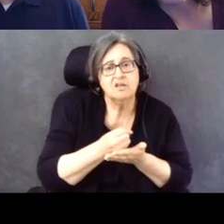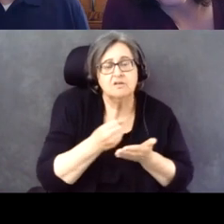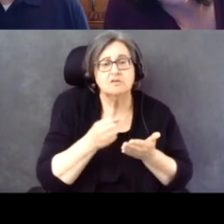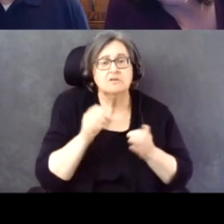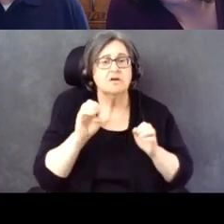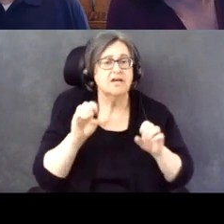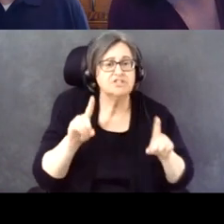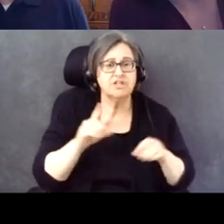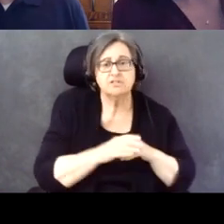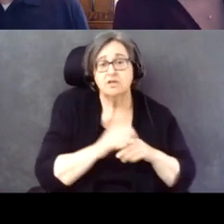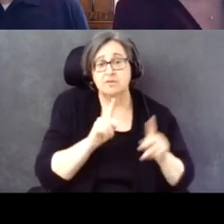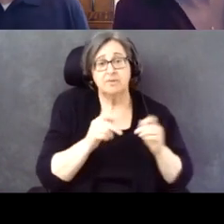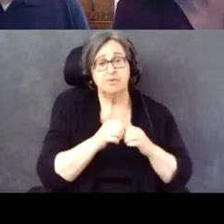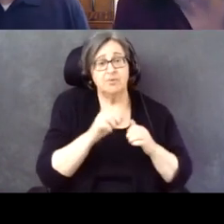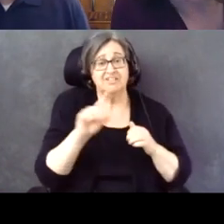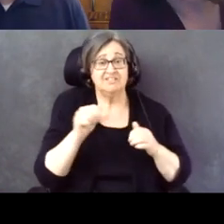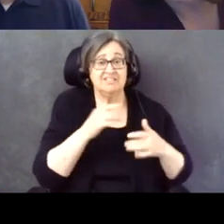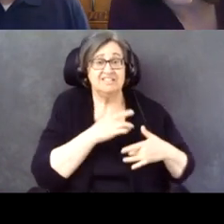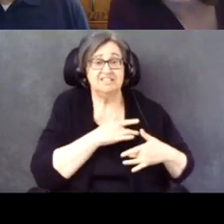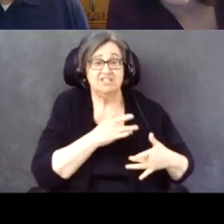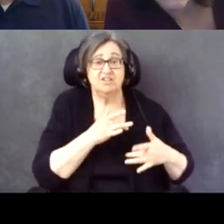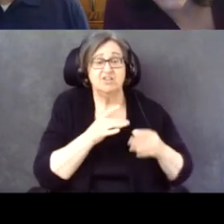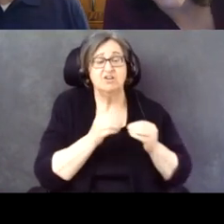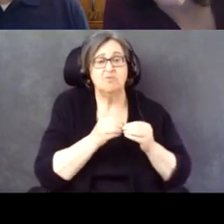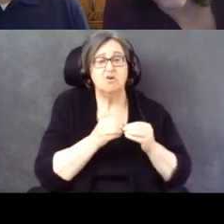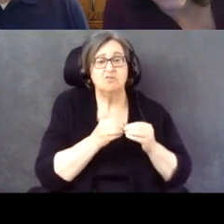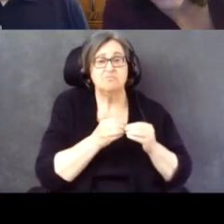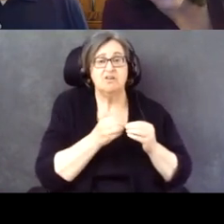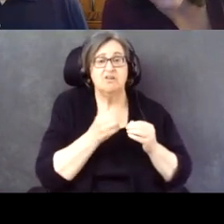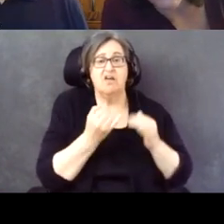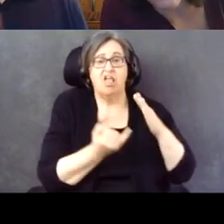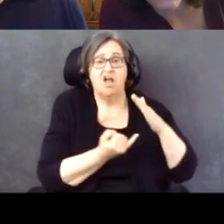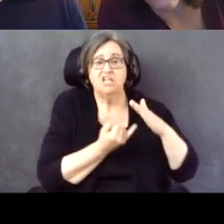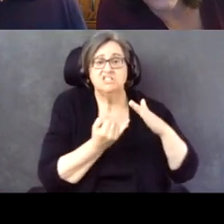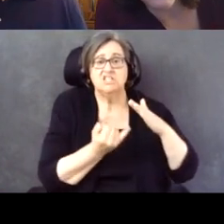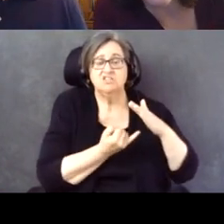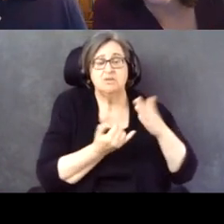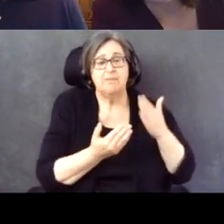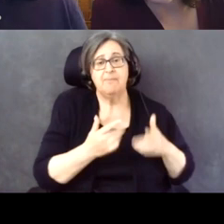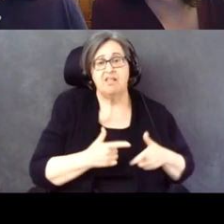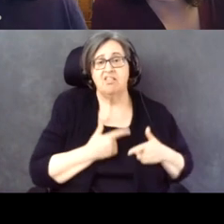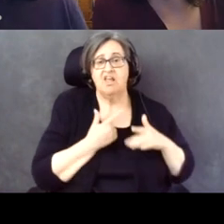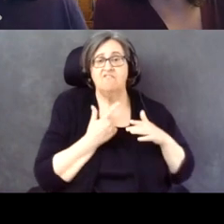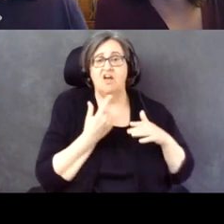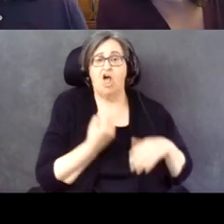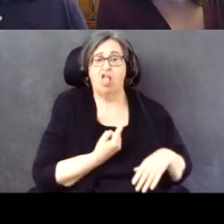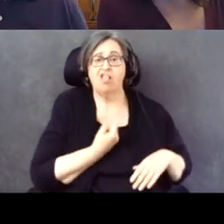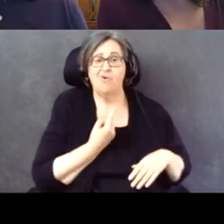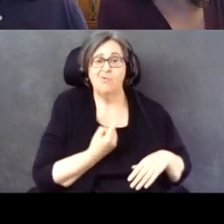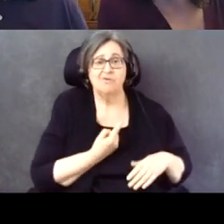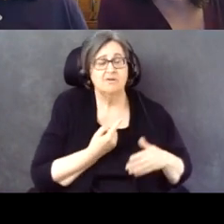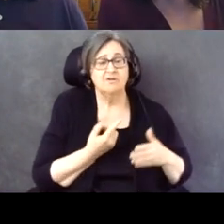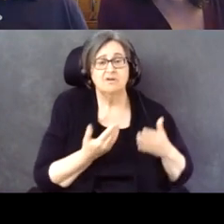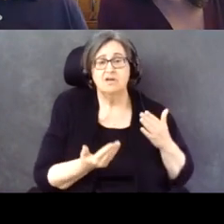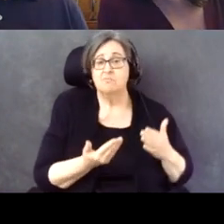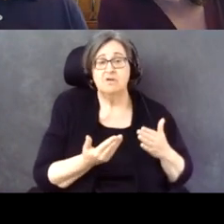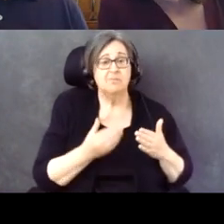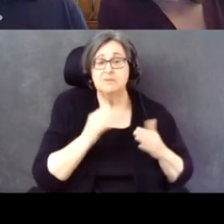People with disabilities also tend to be more socially isolated. They're more likely to live alone. They're less likely to be employed.